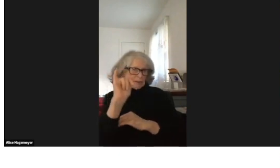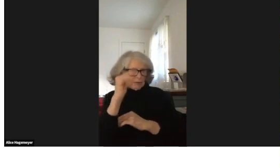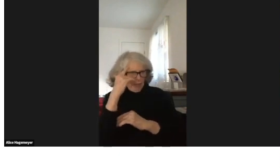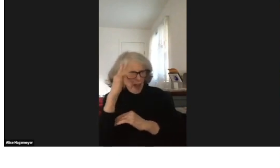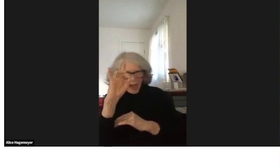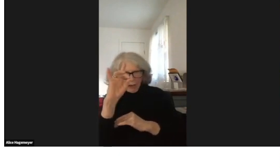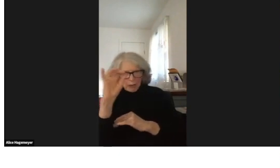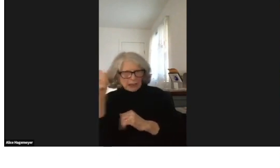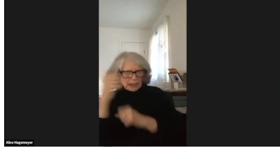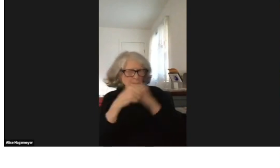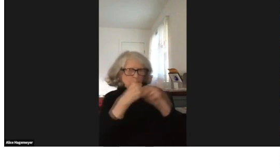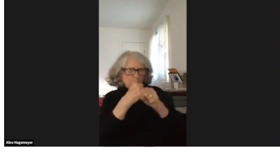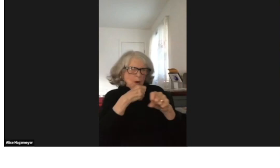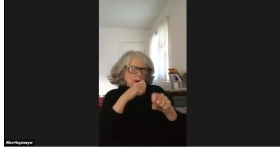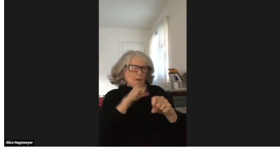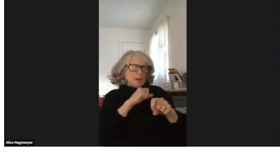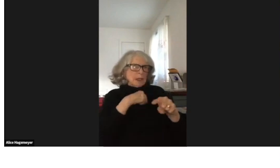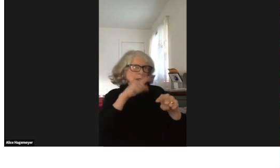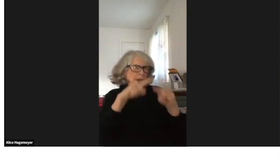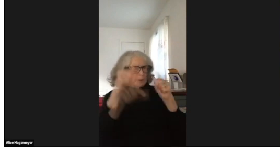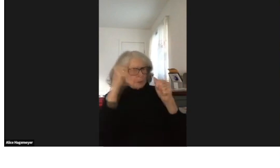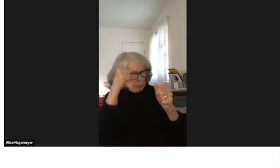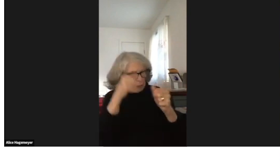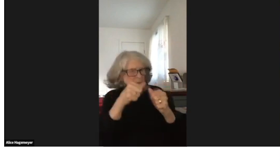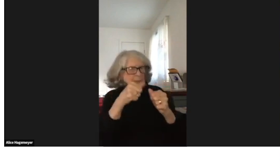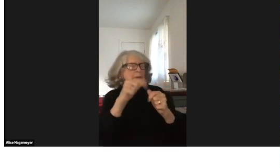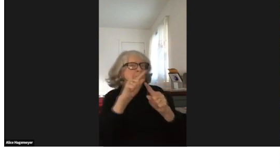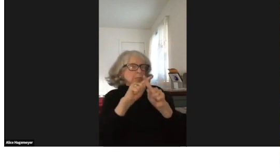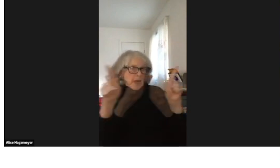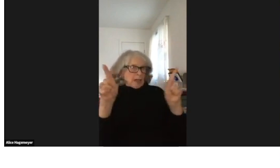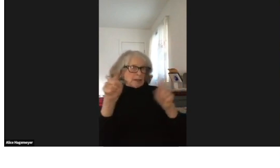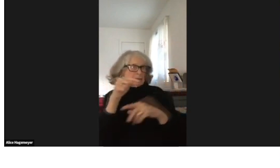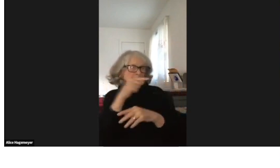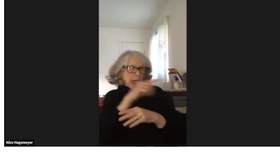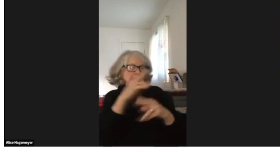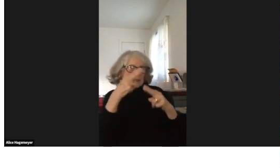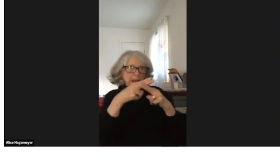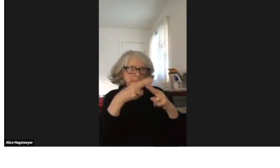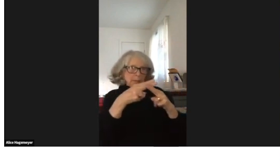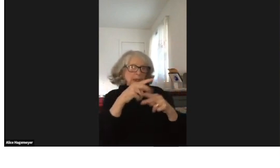This person became deaf later in life when they were maybe eight or 10 years old.